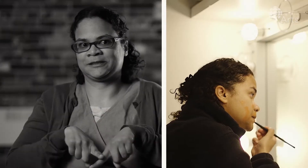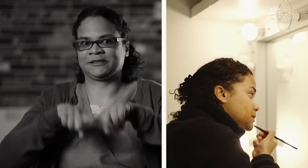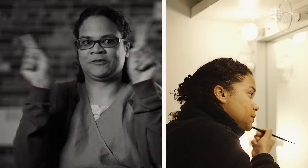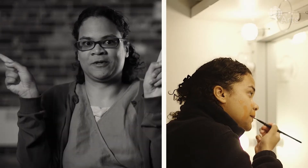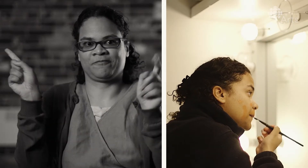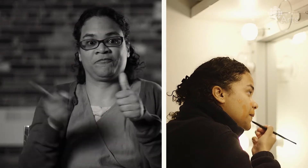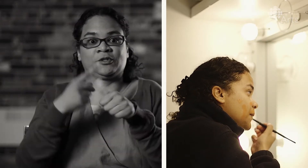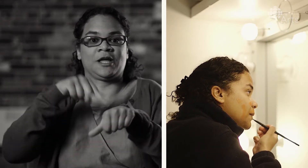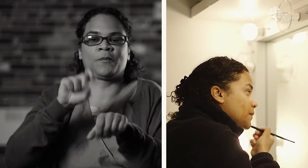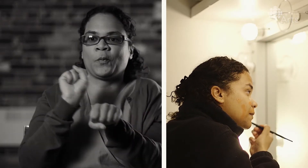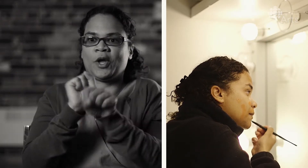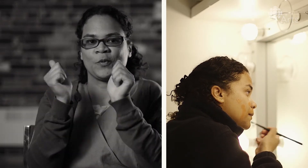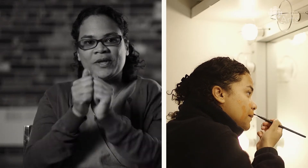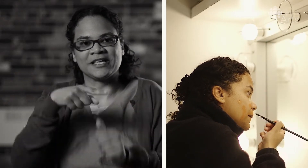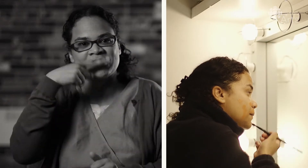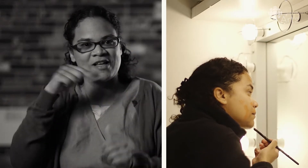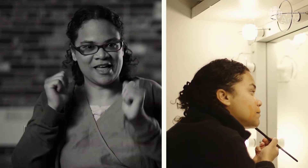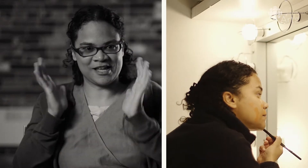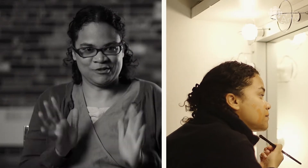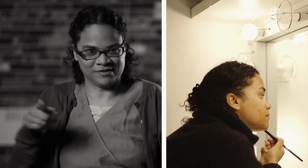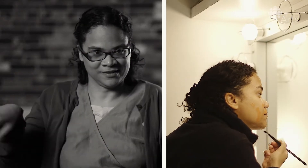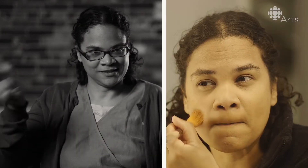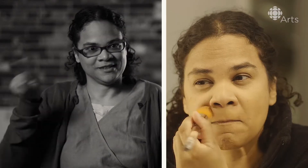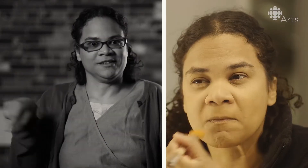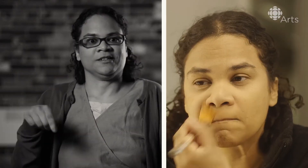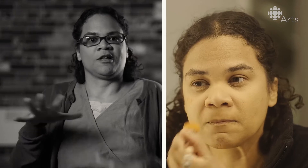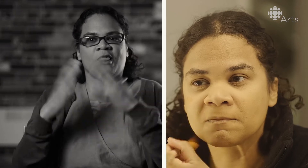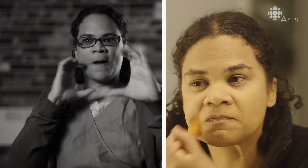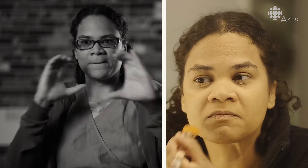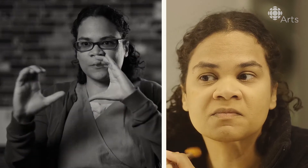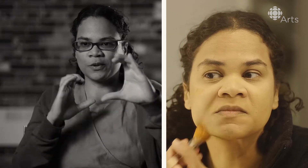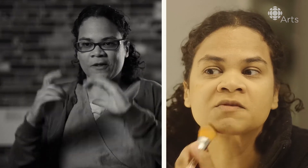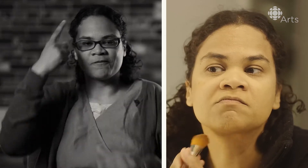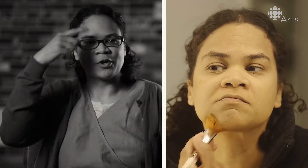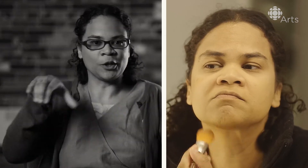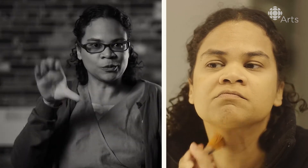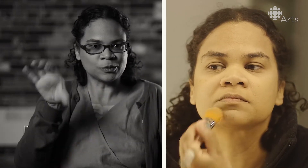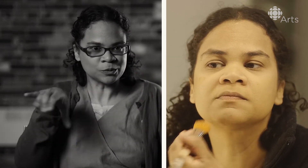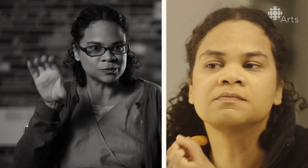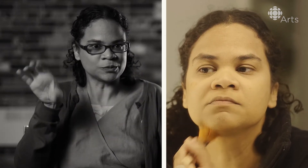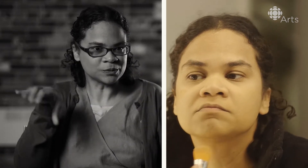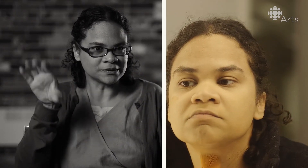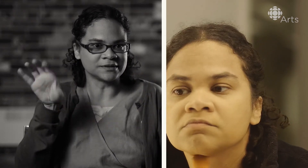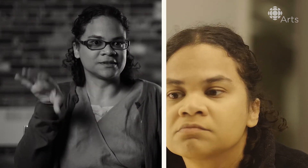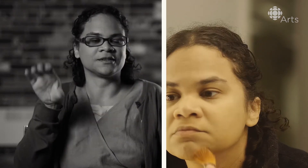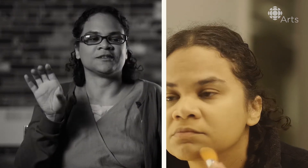This particular experience here has been much more challenging on a much bigger scale, because we've had interpreters, we've had to work in cues